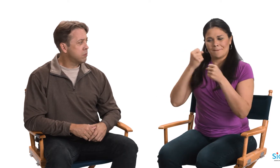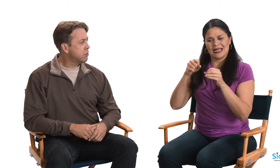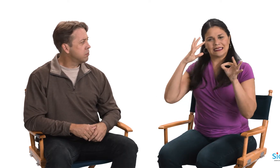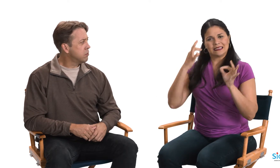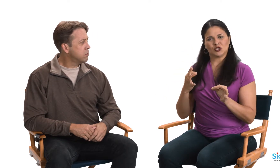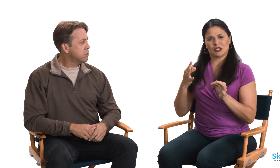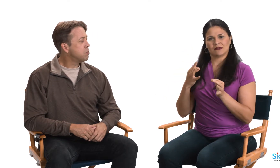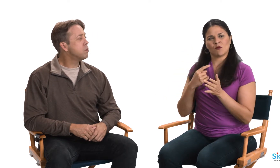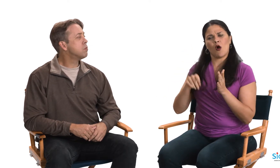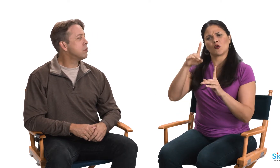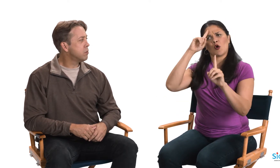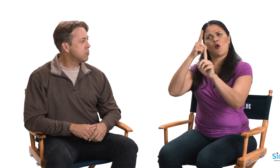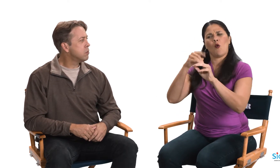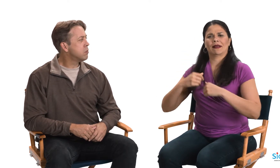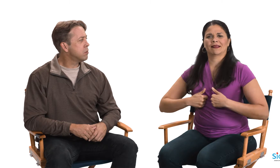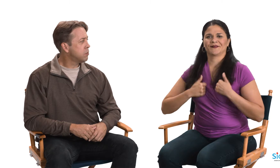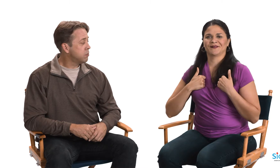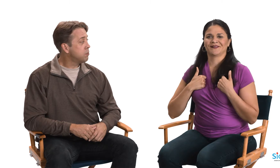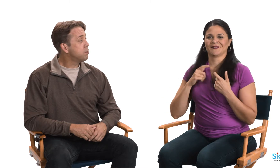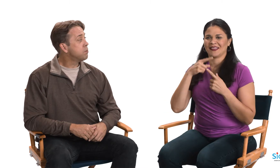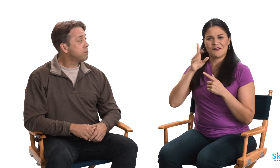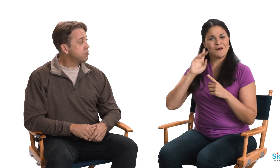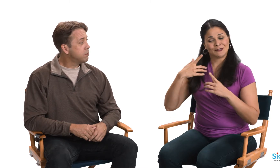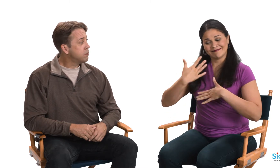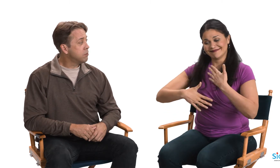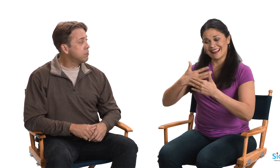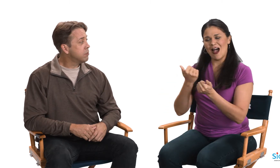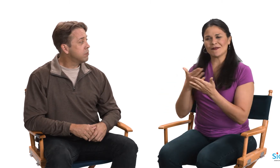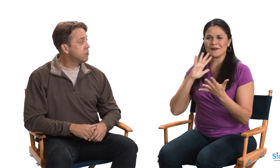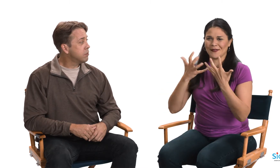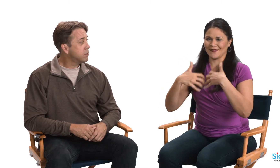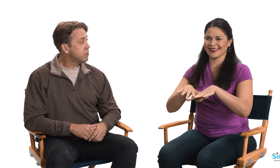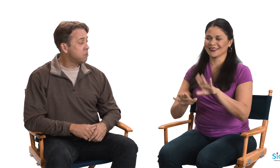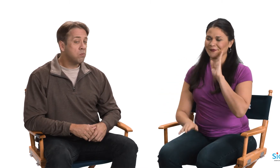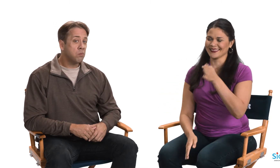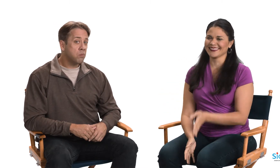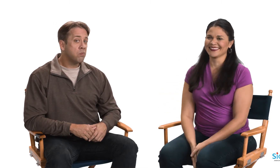But I made my decision, decided what my goal was, and then I just did it. Everything will work out.